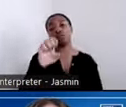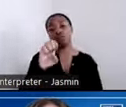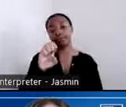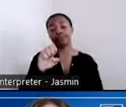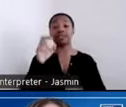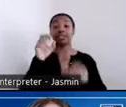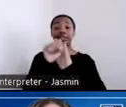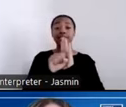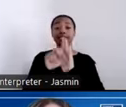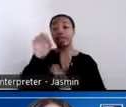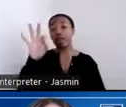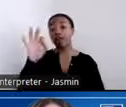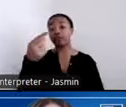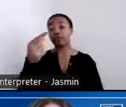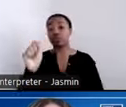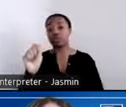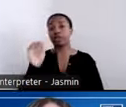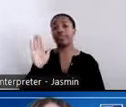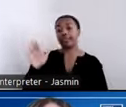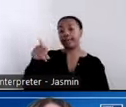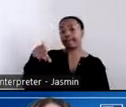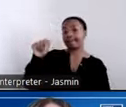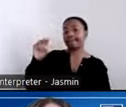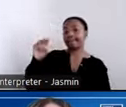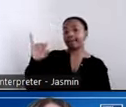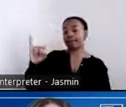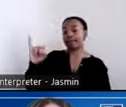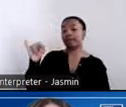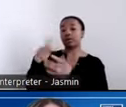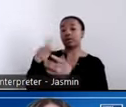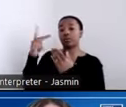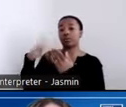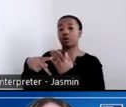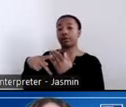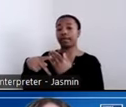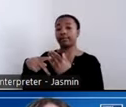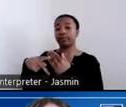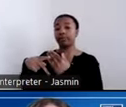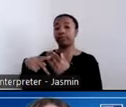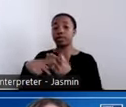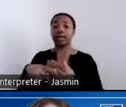PAIMI program was instrumental in bringing the Olmstead vs. L.C. case to the Supreme Court.